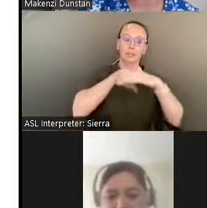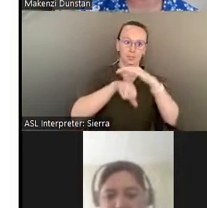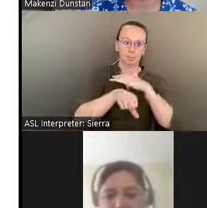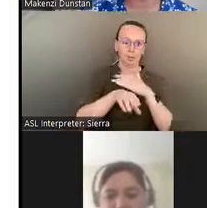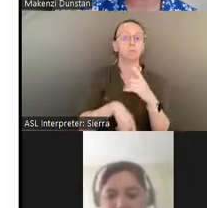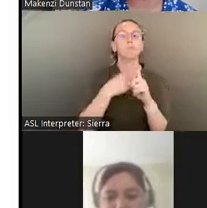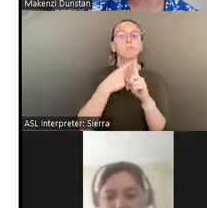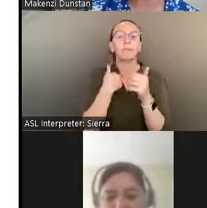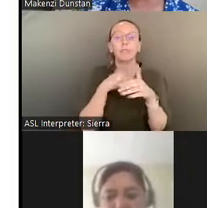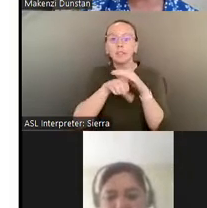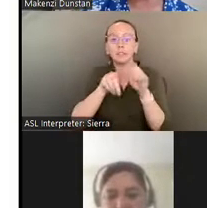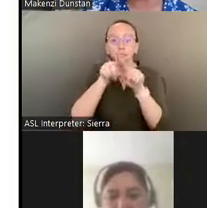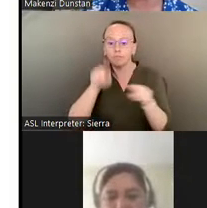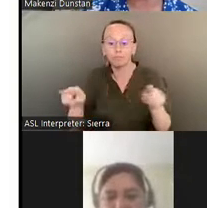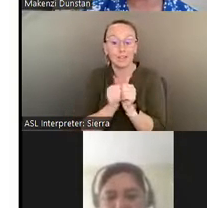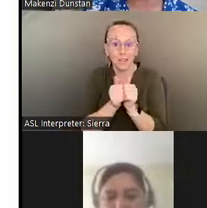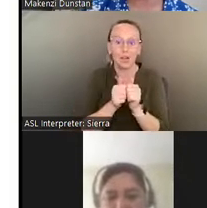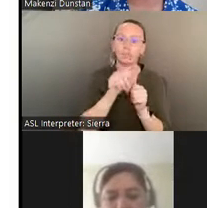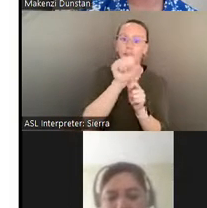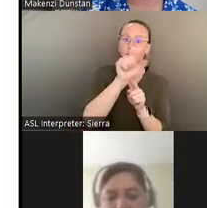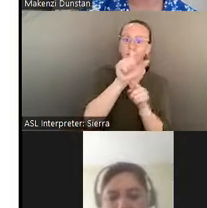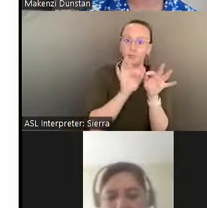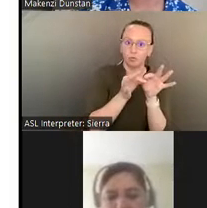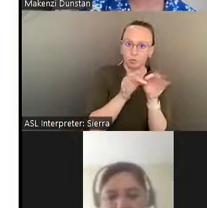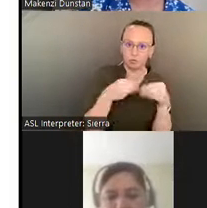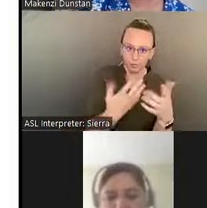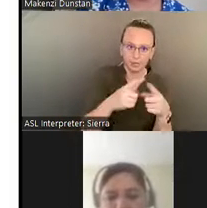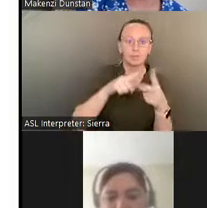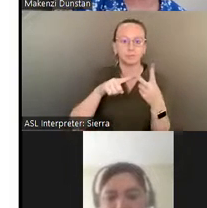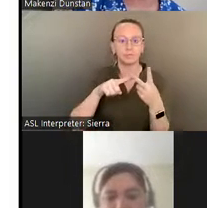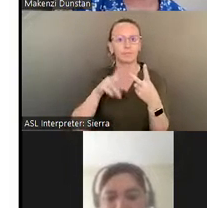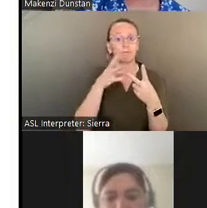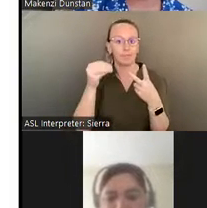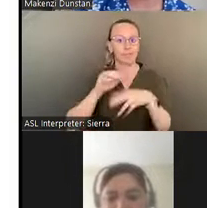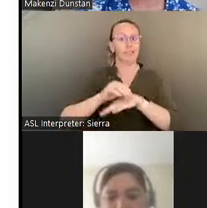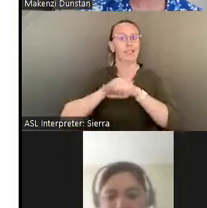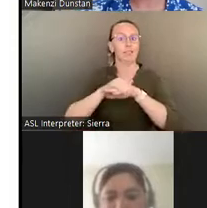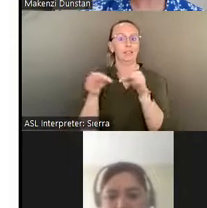ASL interpretation and English language captions.